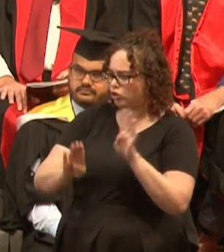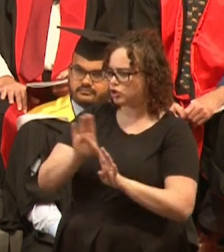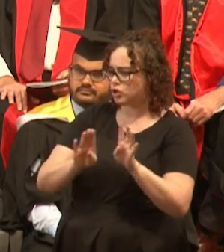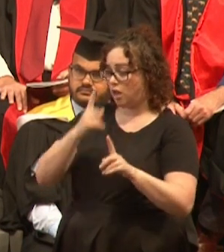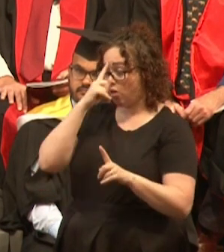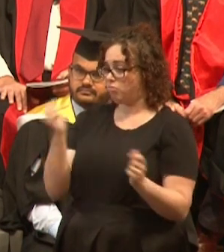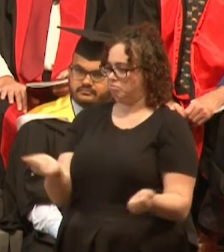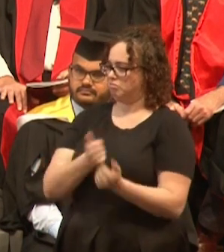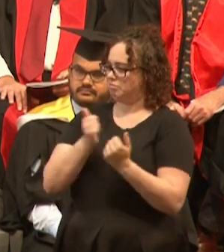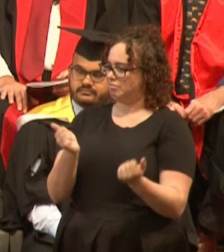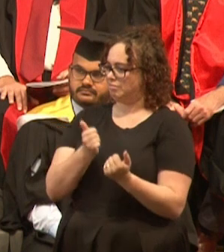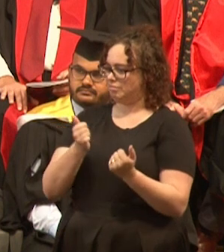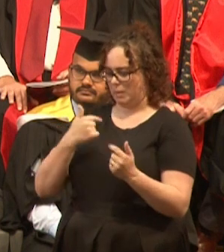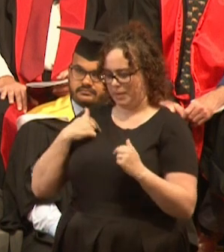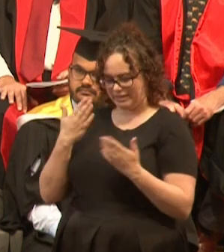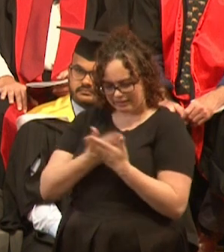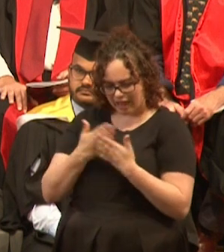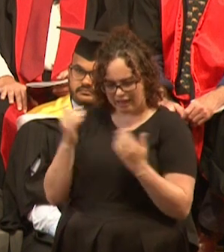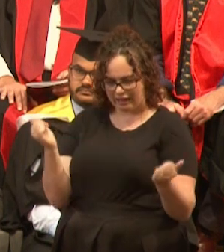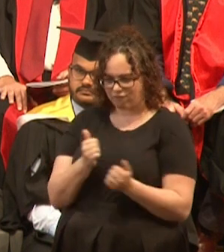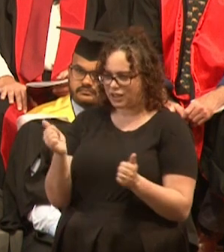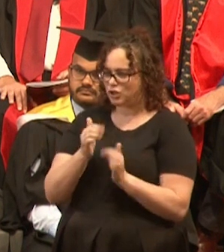all the hard work was done and I could just cruise into adulthood.